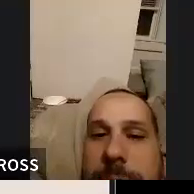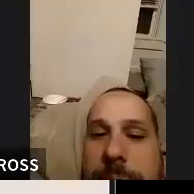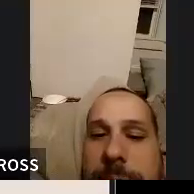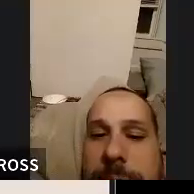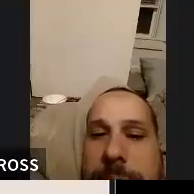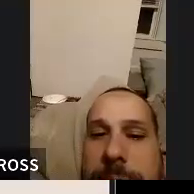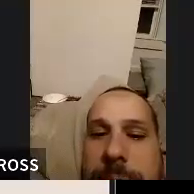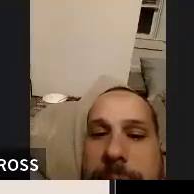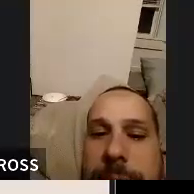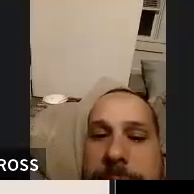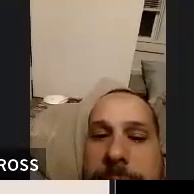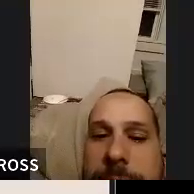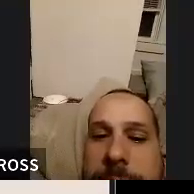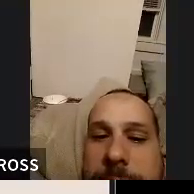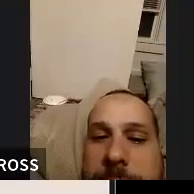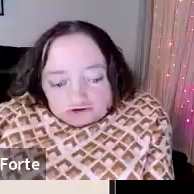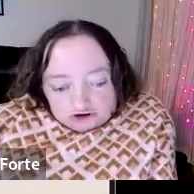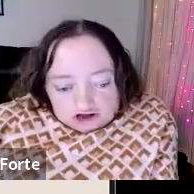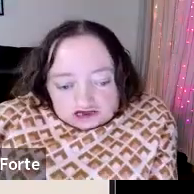: Yeah, that's how I got there.